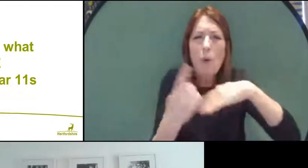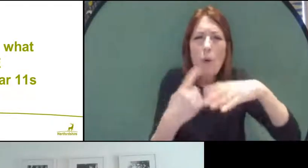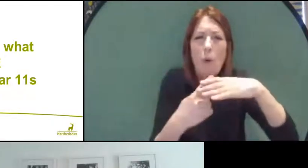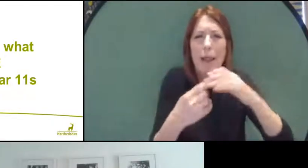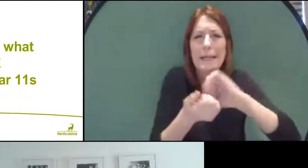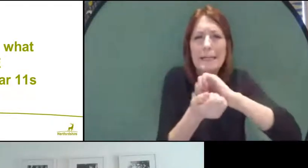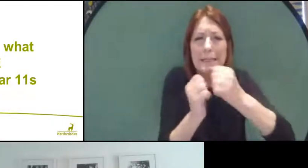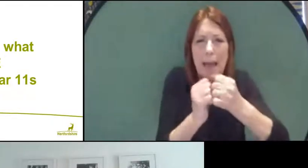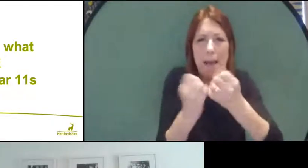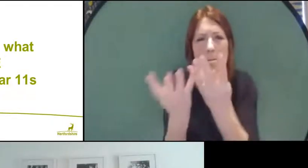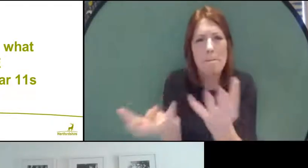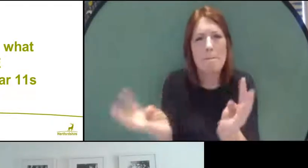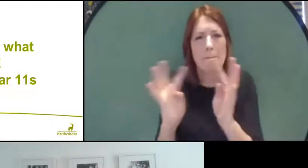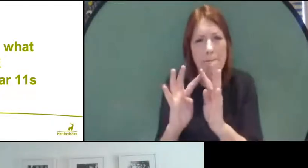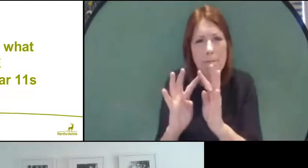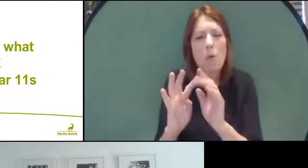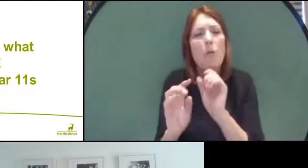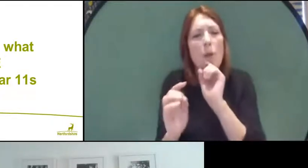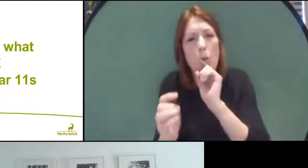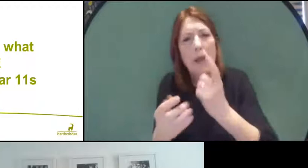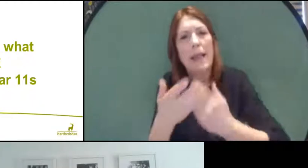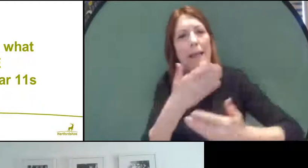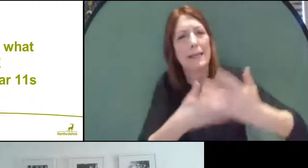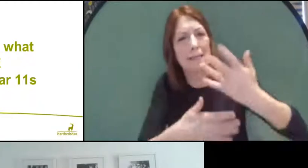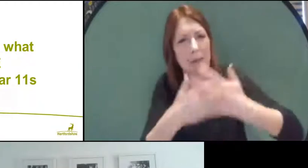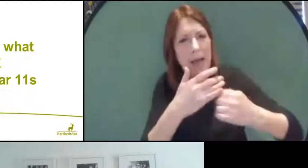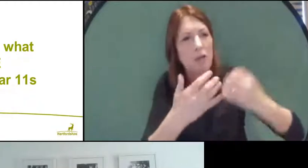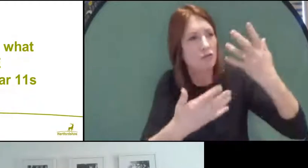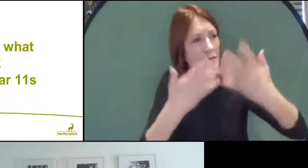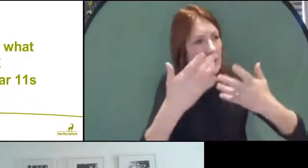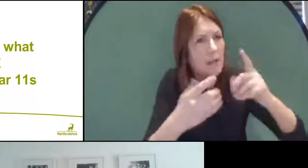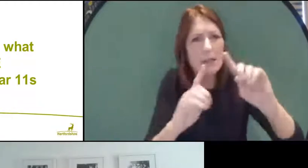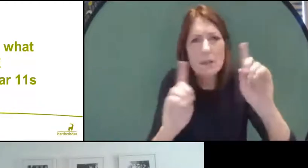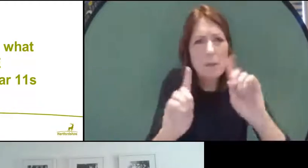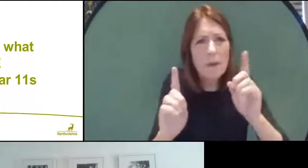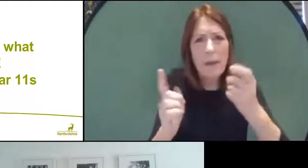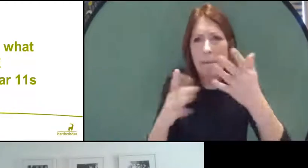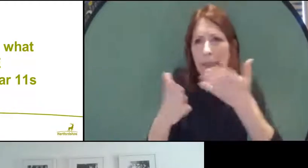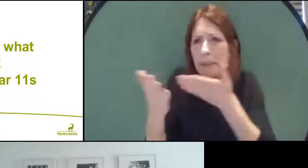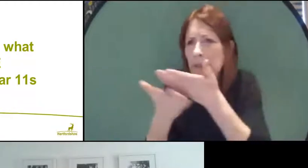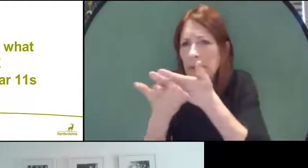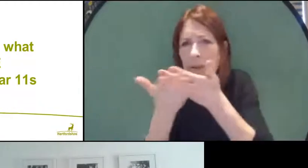will say what has been the result of their consultation, in terms of the finer detail.